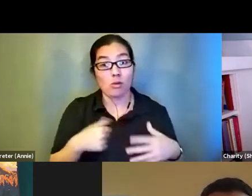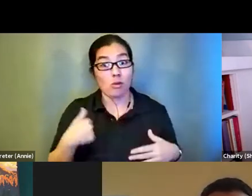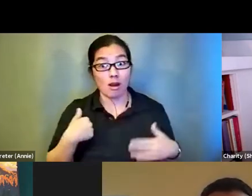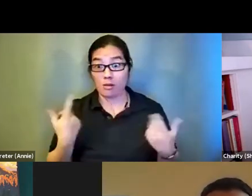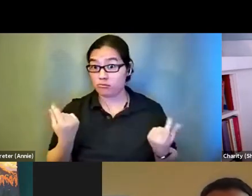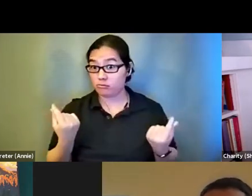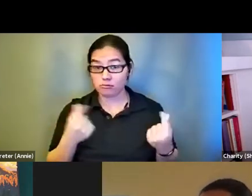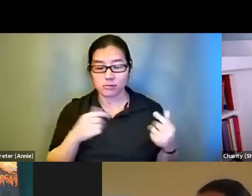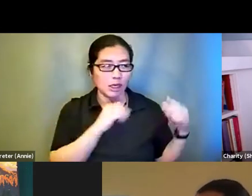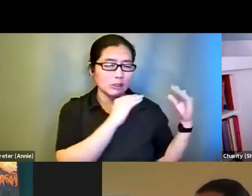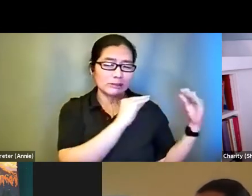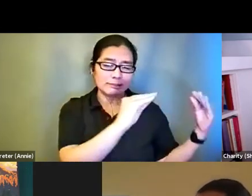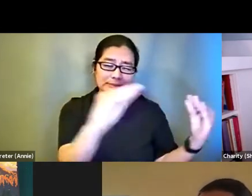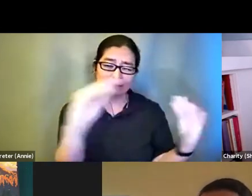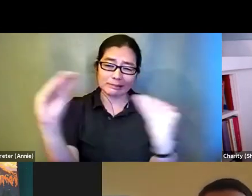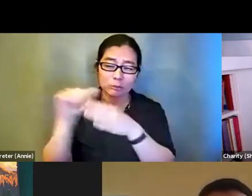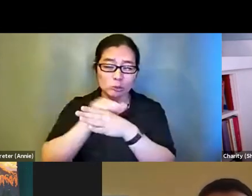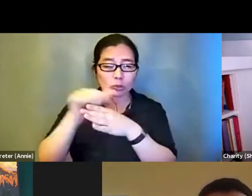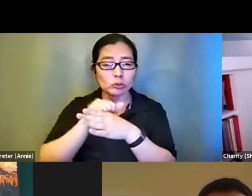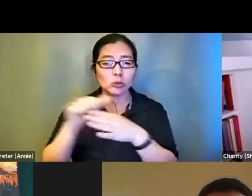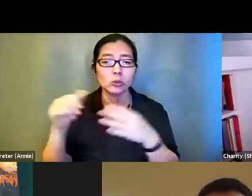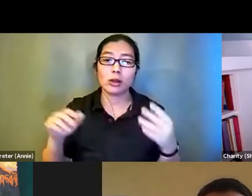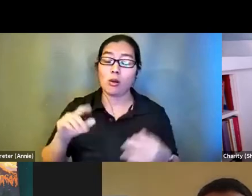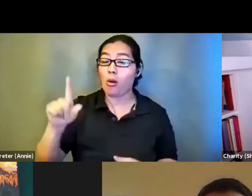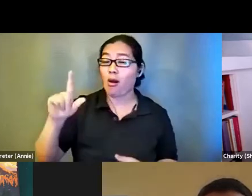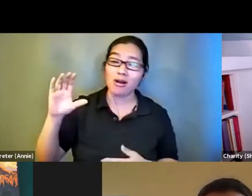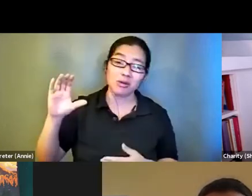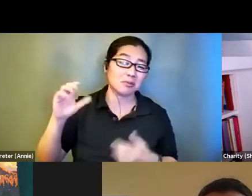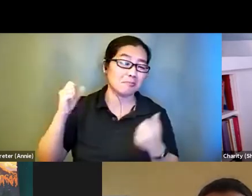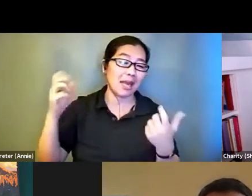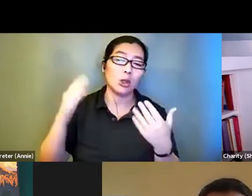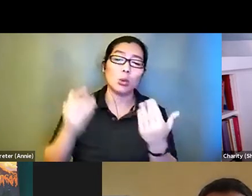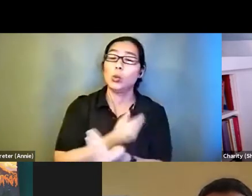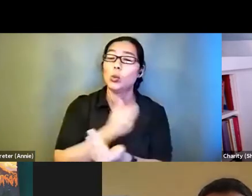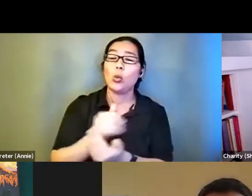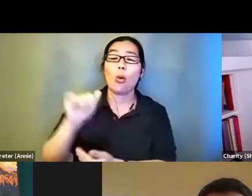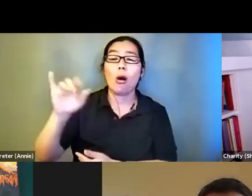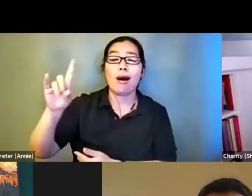hundreds of new audio describers a year , people who have generally never heard of